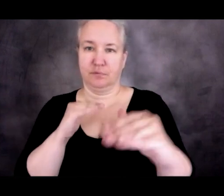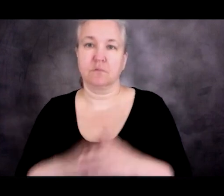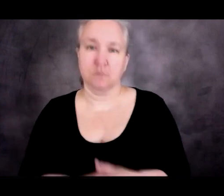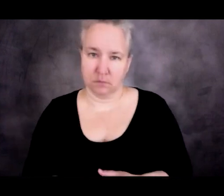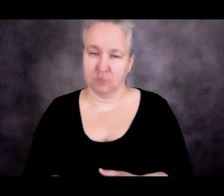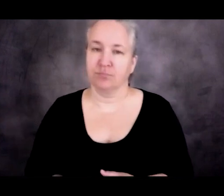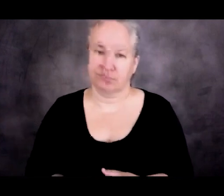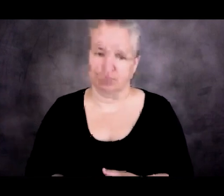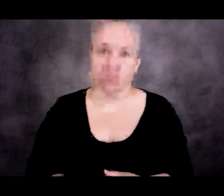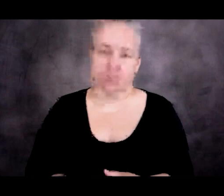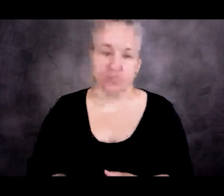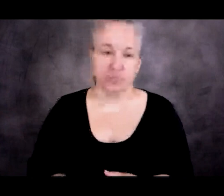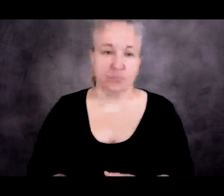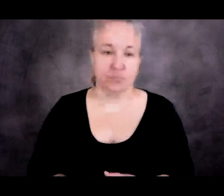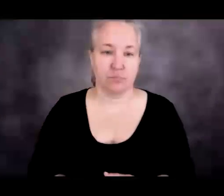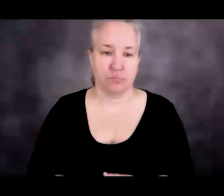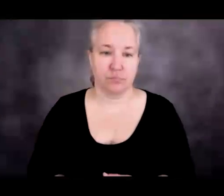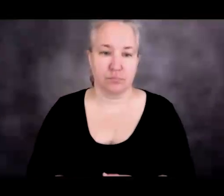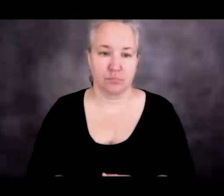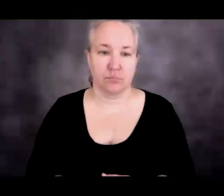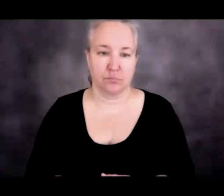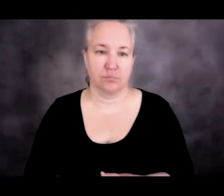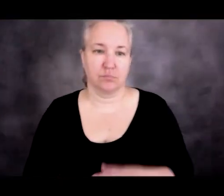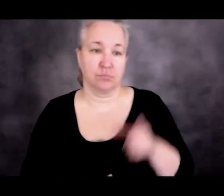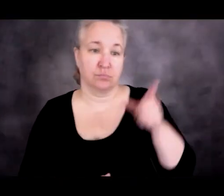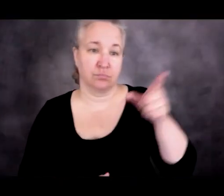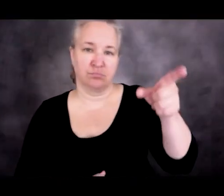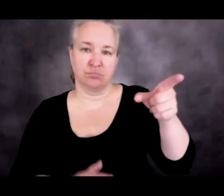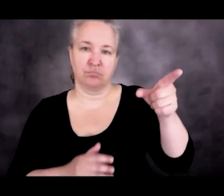And this is a chart from the IOM looking